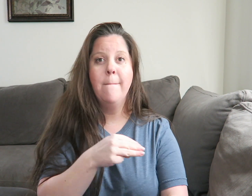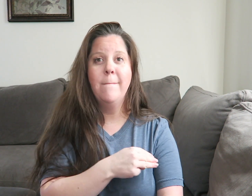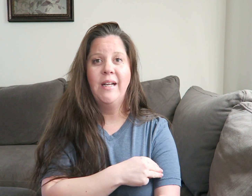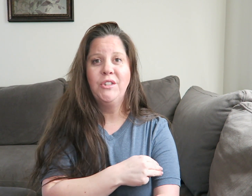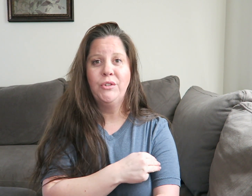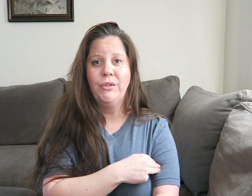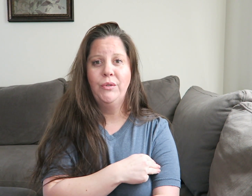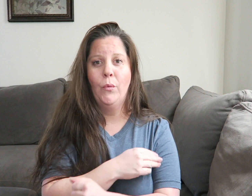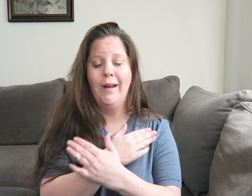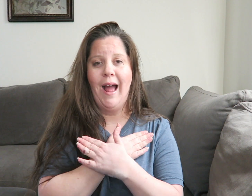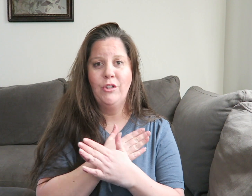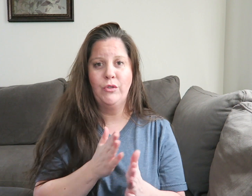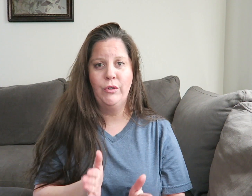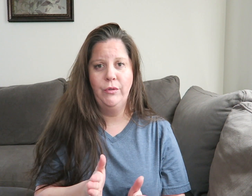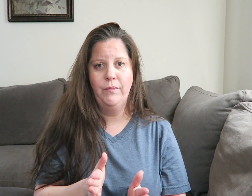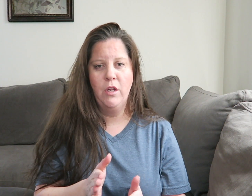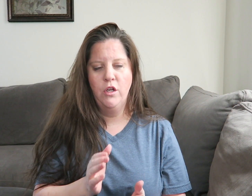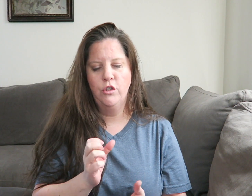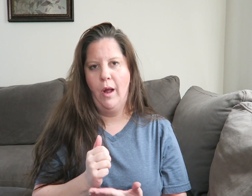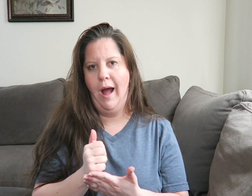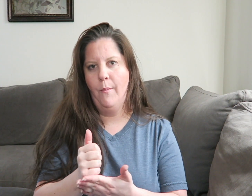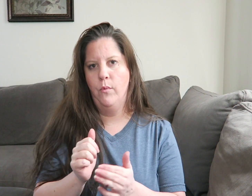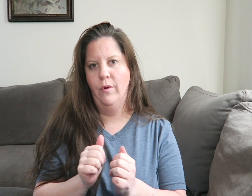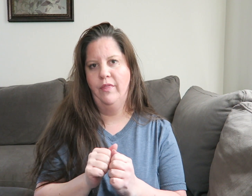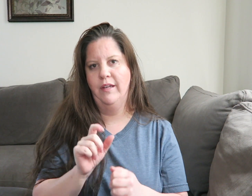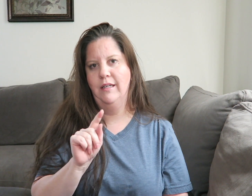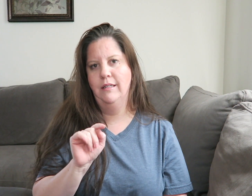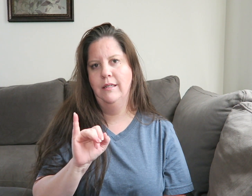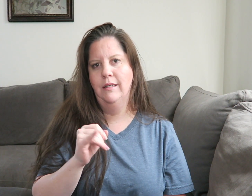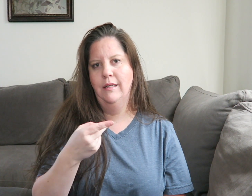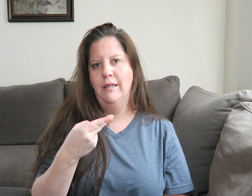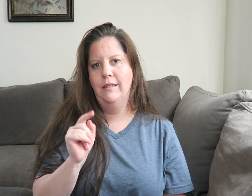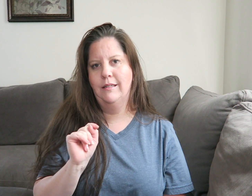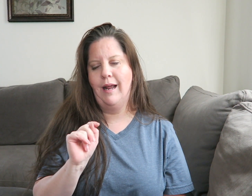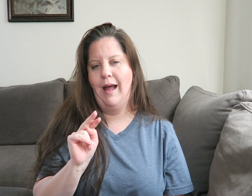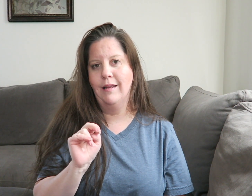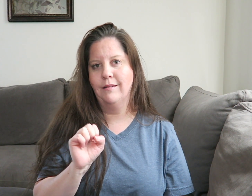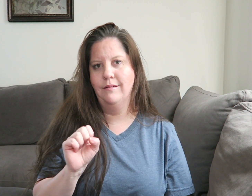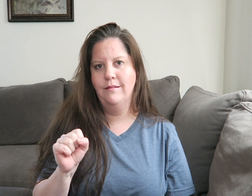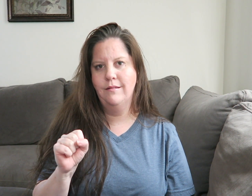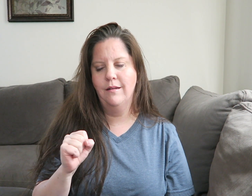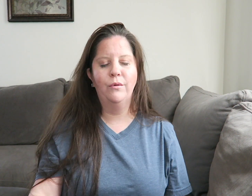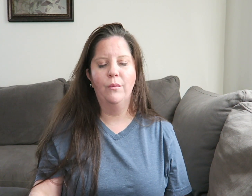Muscle relaxer to help with the tightness